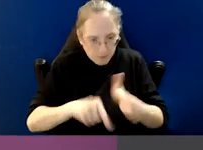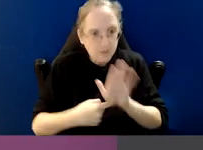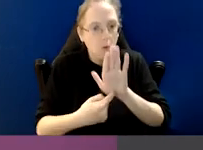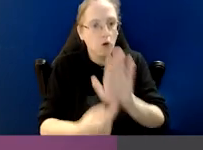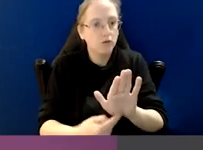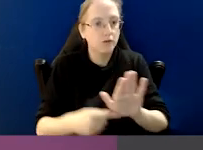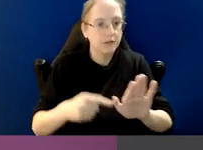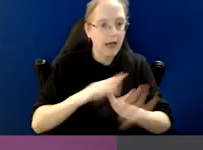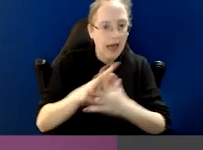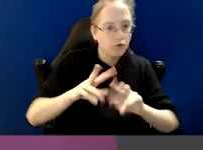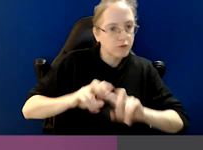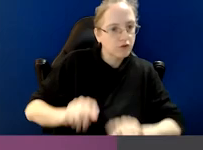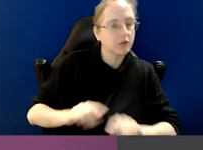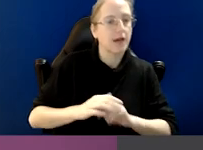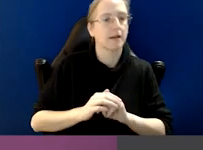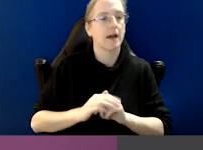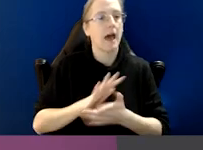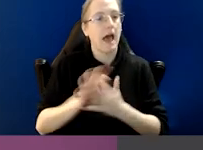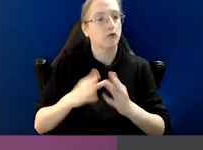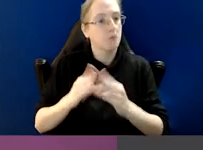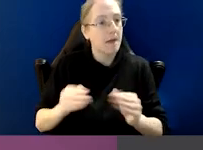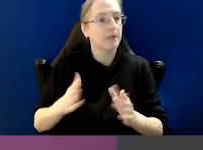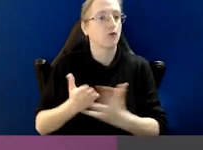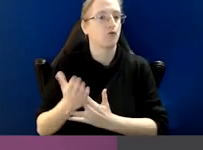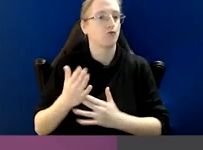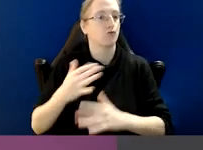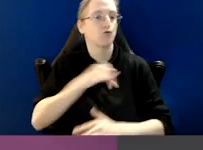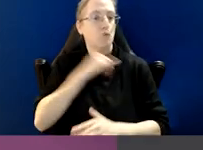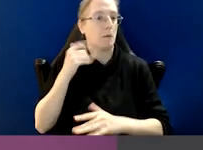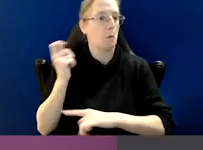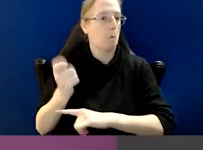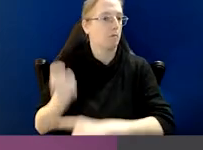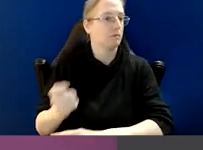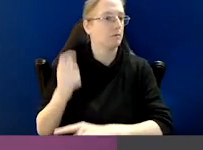about having appropriate avenues to address it through criminal prosecution.